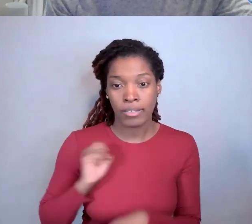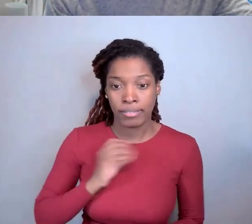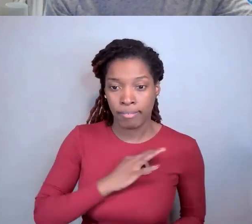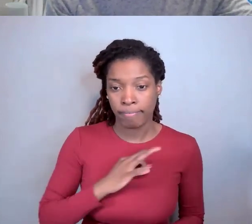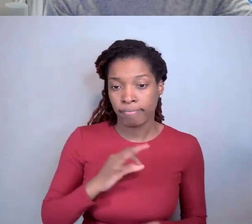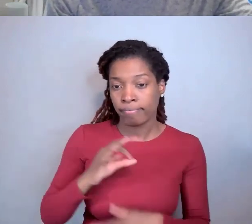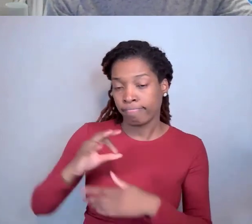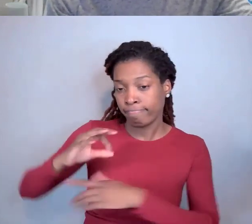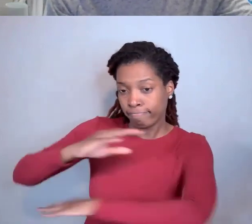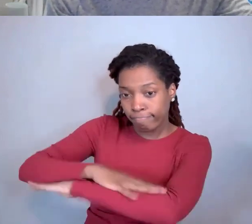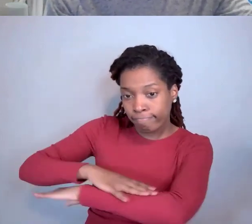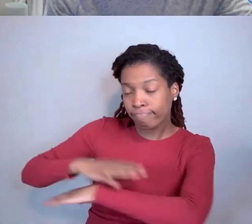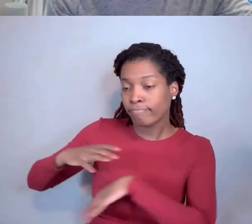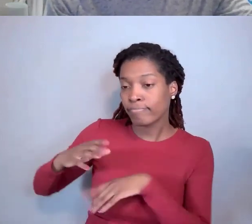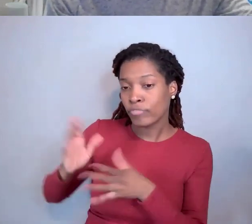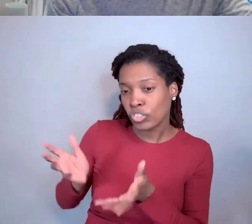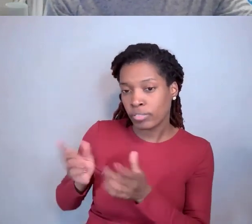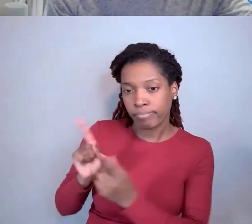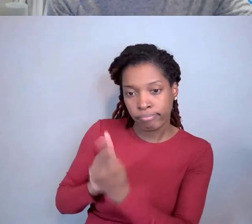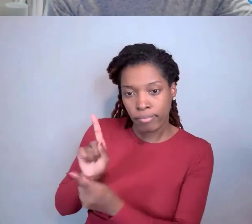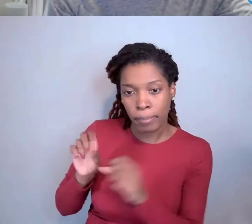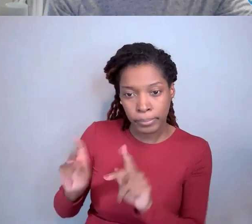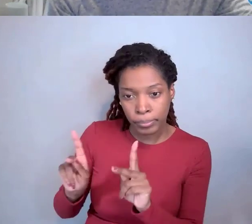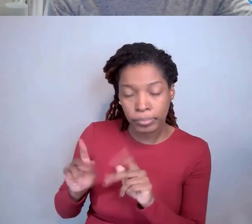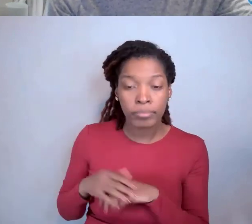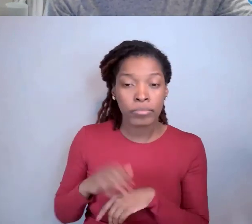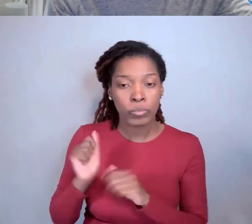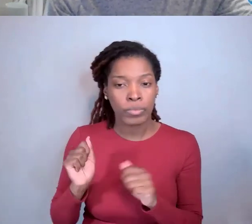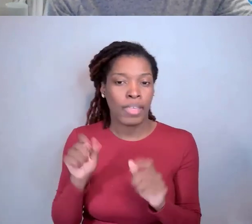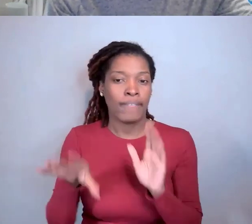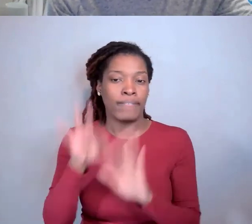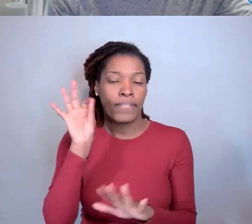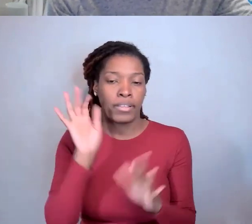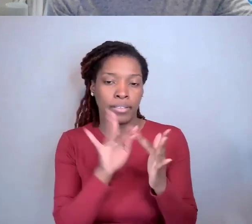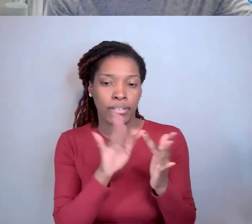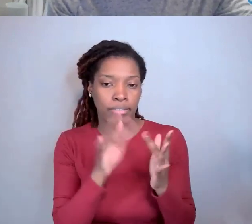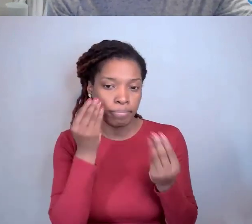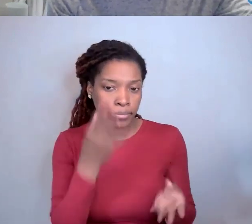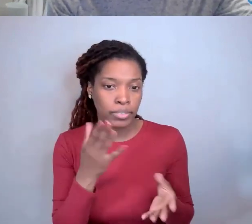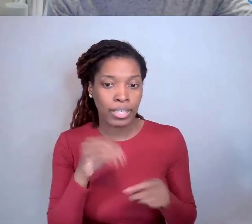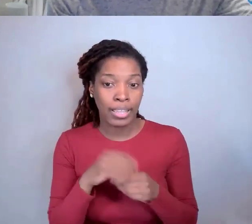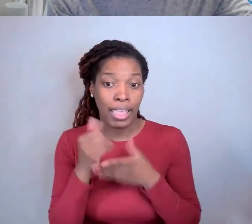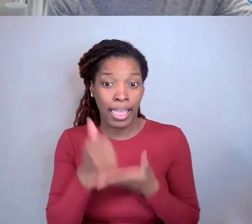where you can always find contact information in the help section of our grants.nih.gov site.